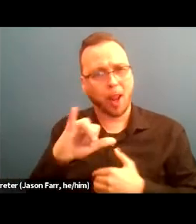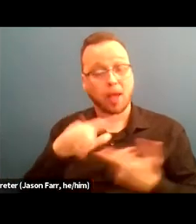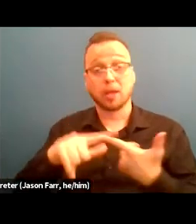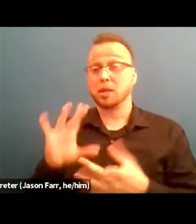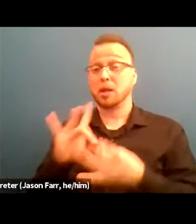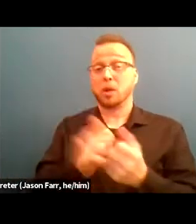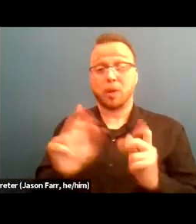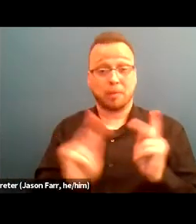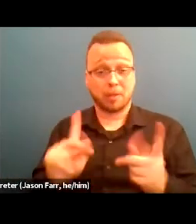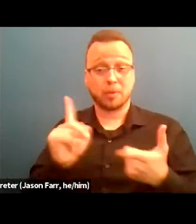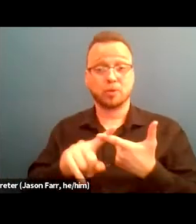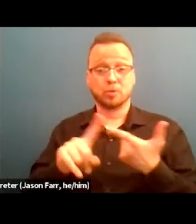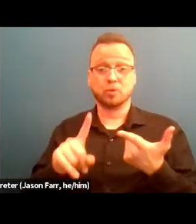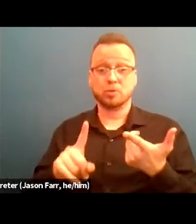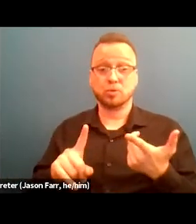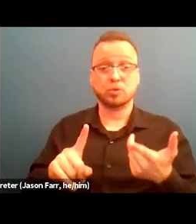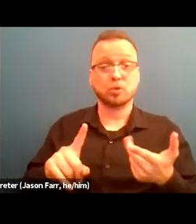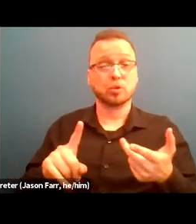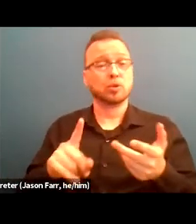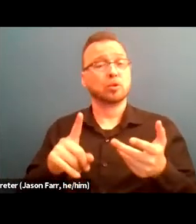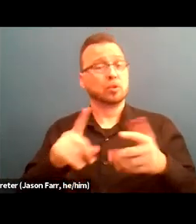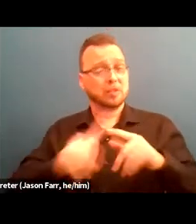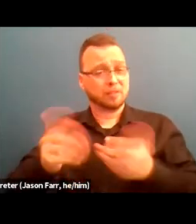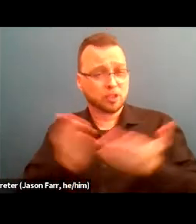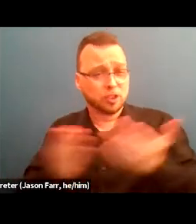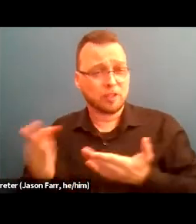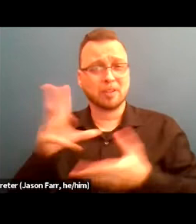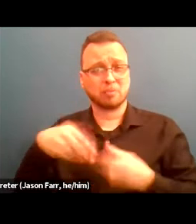or providing public transit passes as well as providing technology